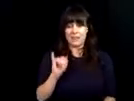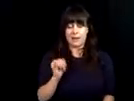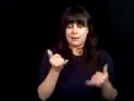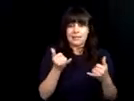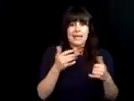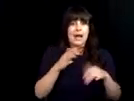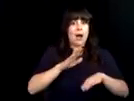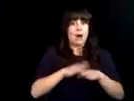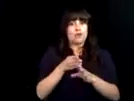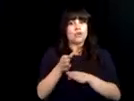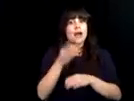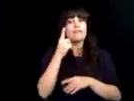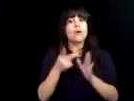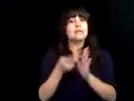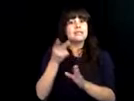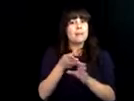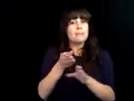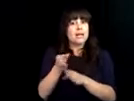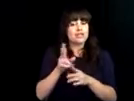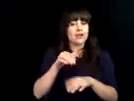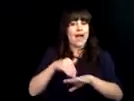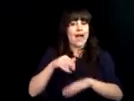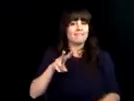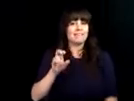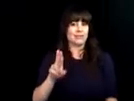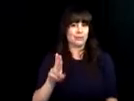these kids. With the self-office that dbvi gave me